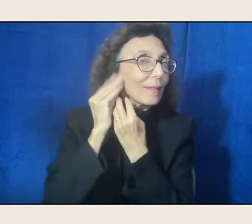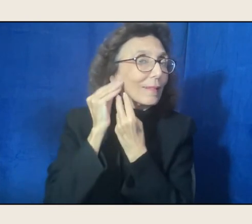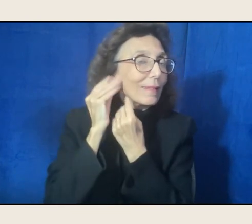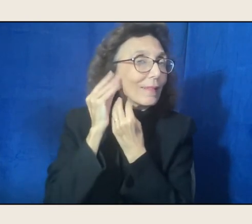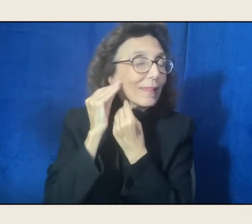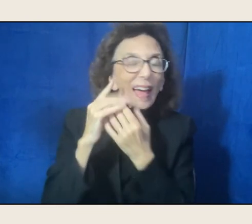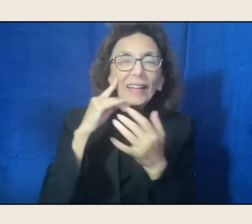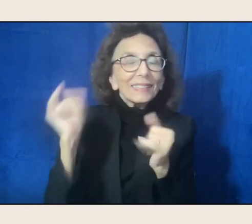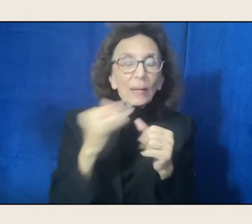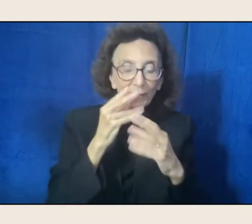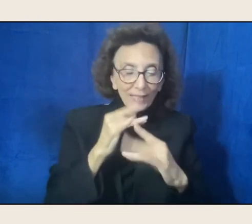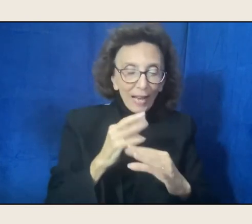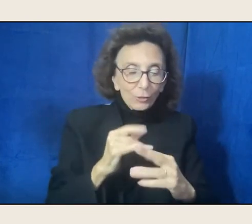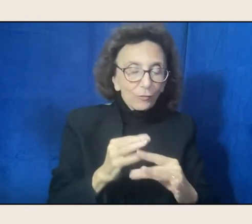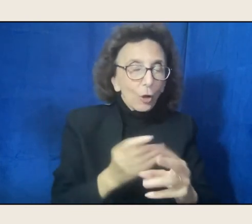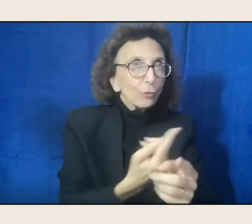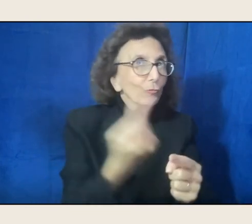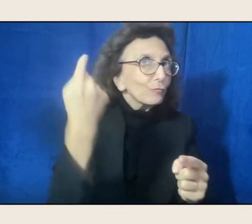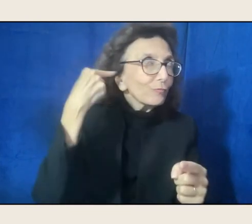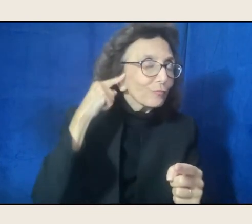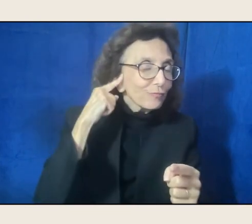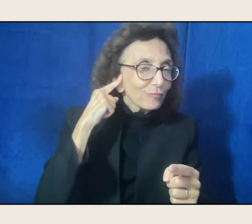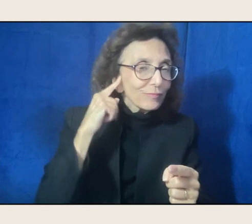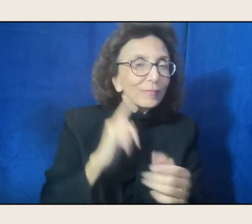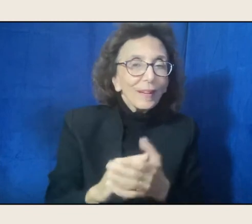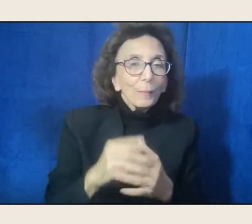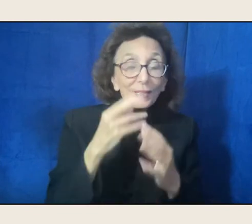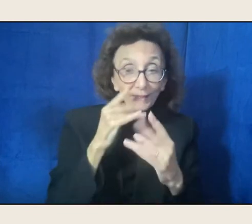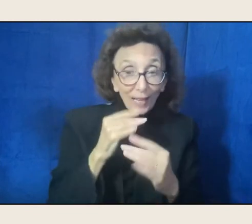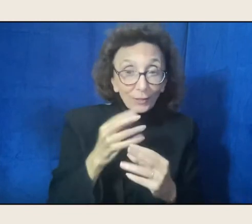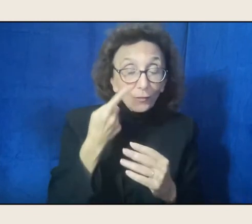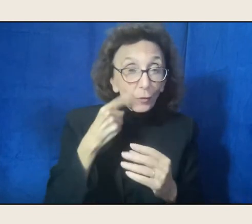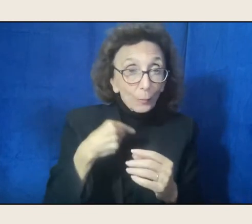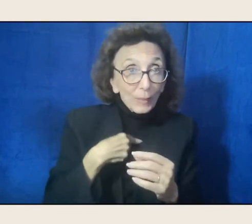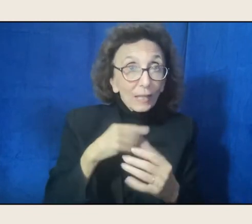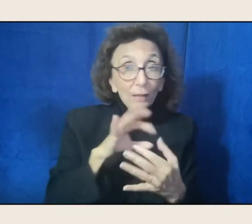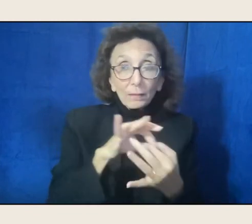well this is, saxophone to me, it's part of poetry. It's part of orality.